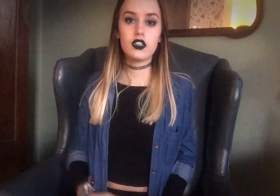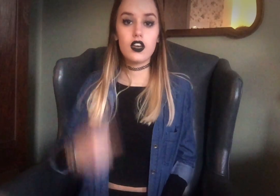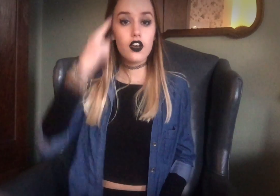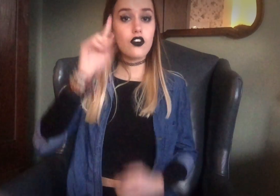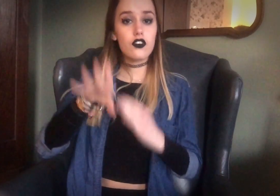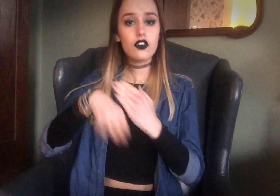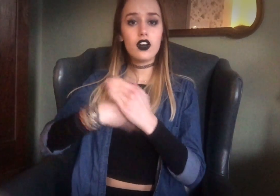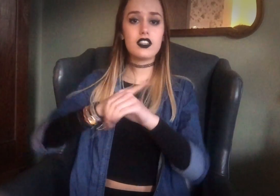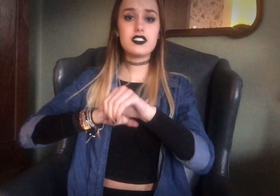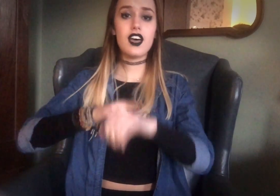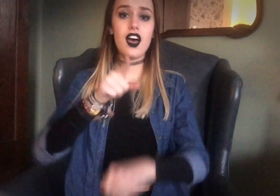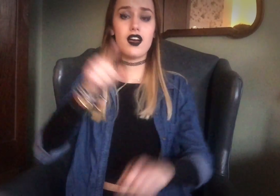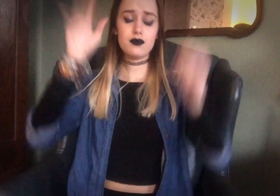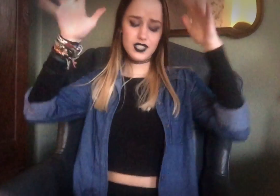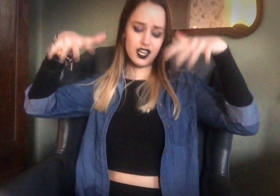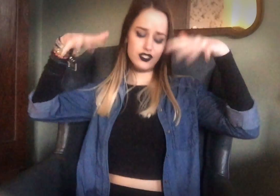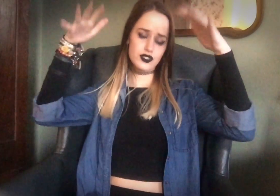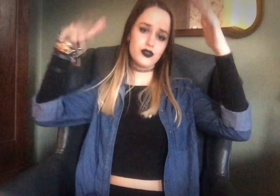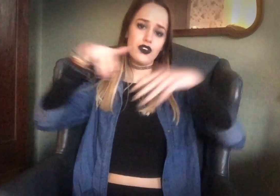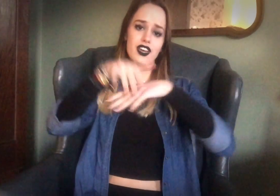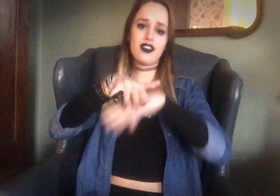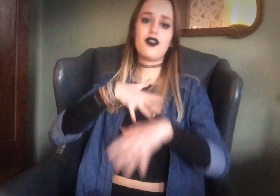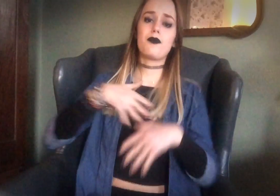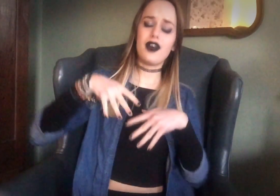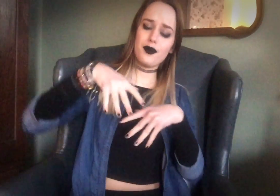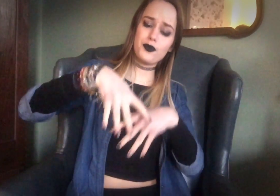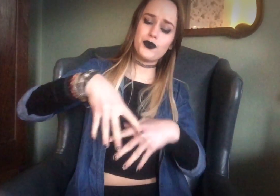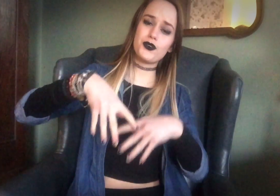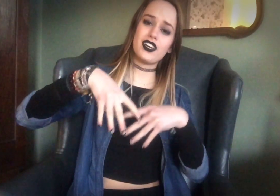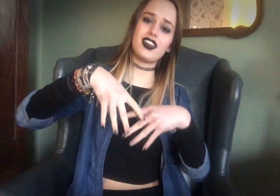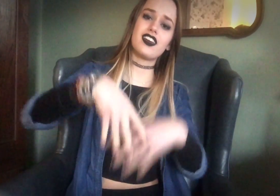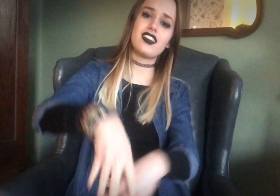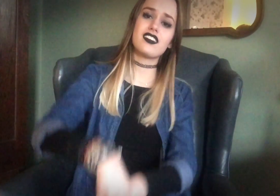For all the times that you rain on my parade